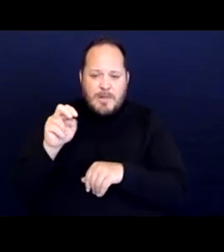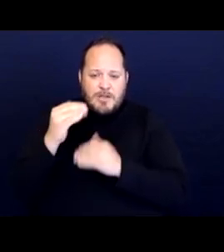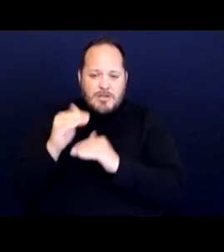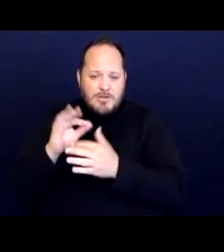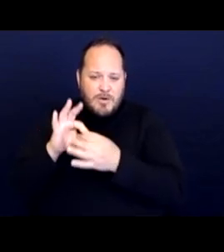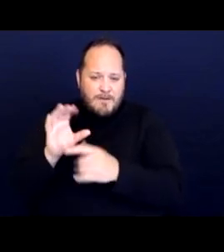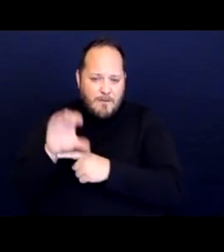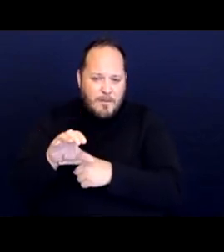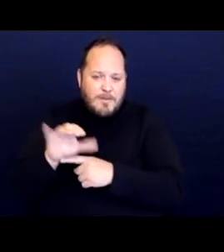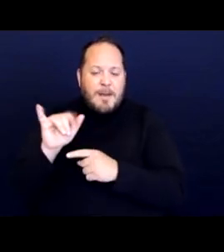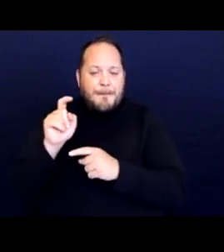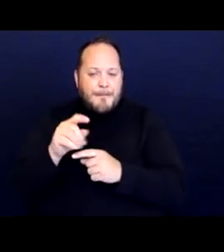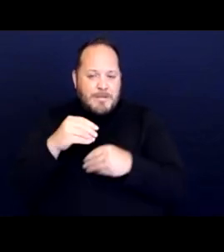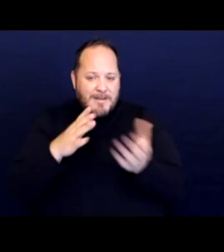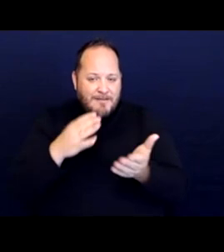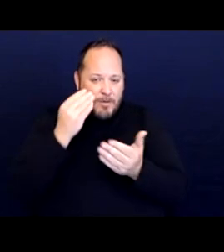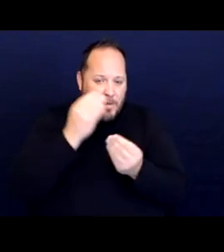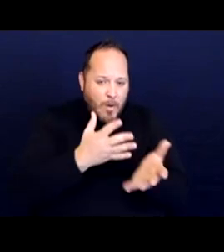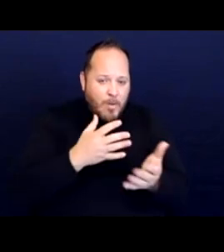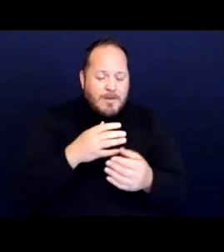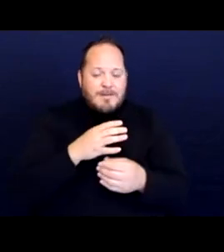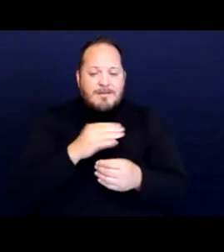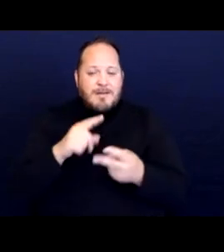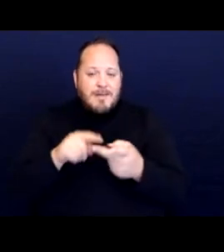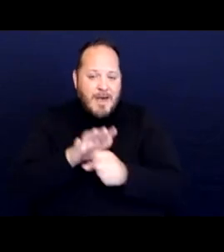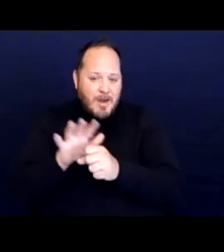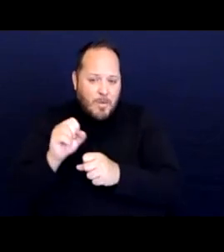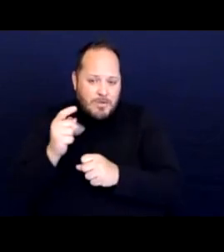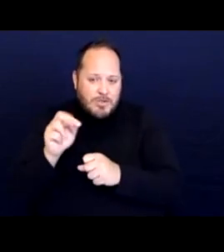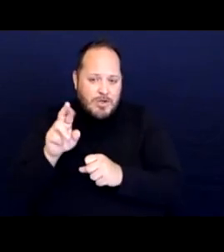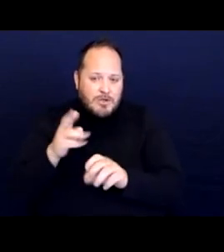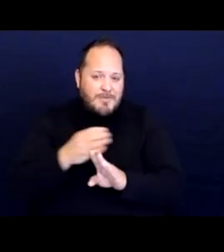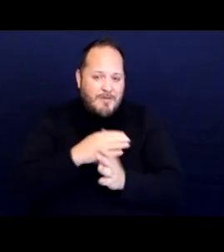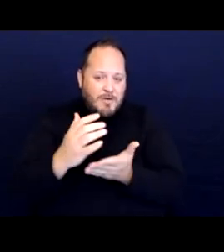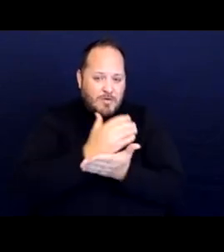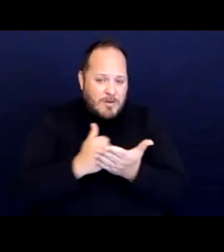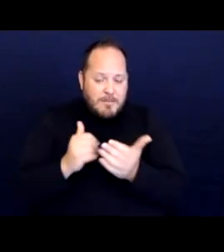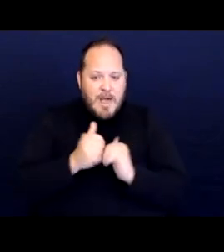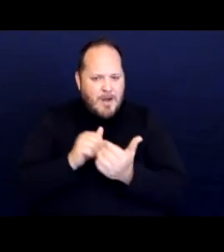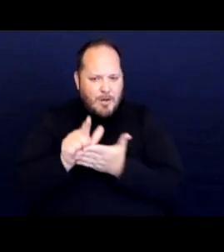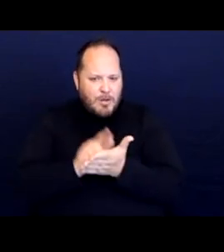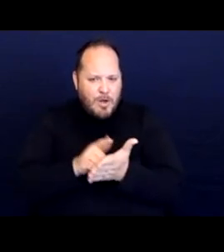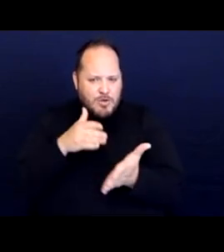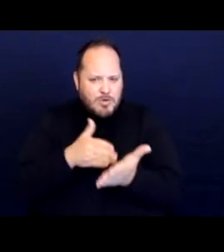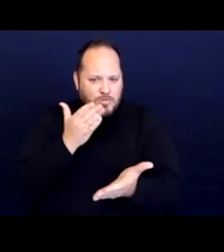an adequate offer of shelter before an encampment sweep. How did these losses go about proving that those were not happening?